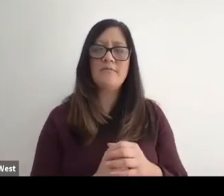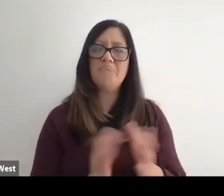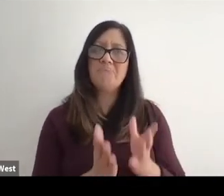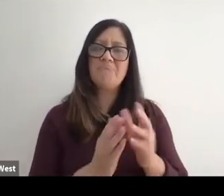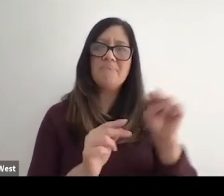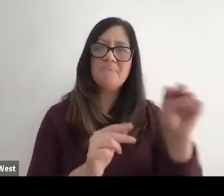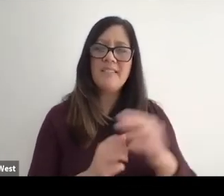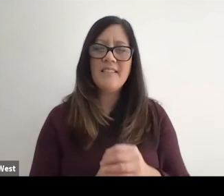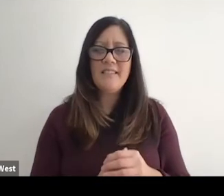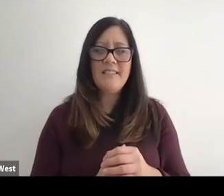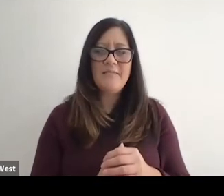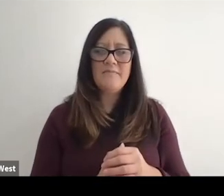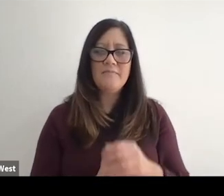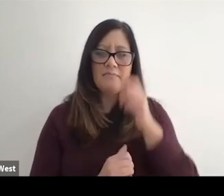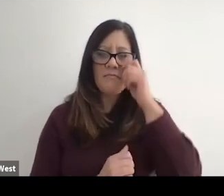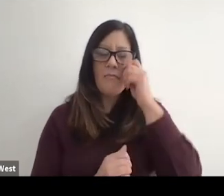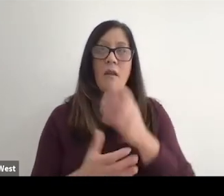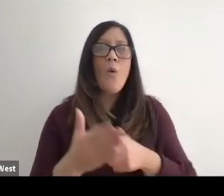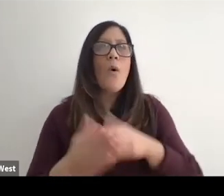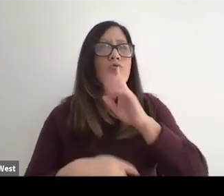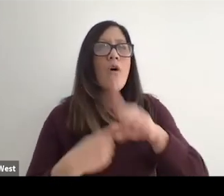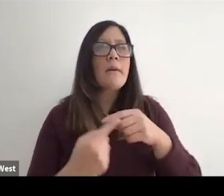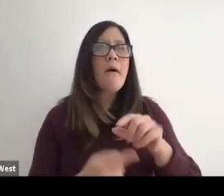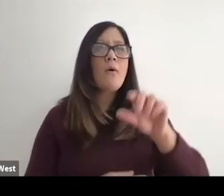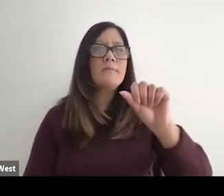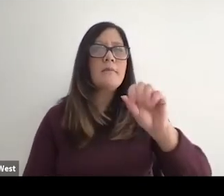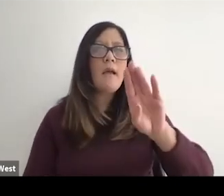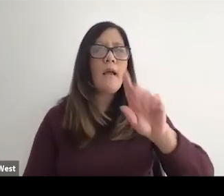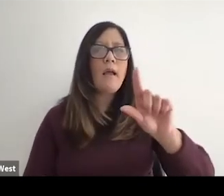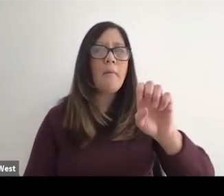right? So look at that crip camp. But what we're talking about really is ableism.